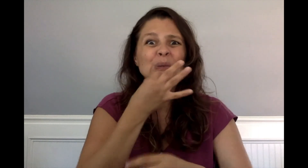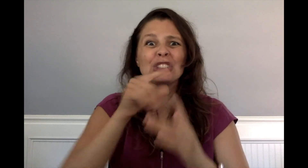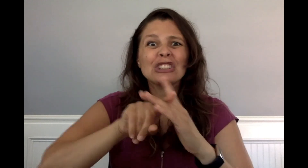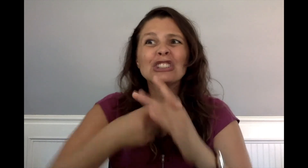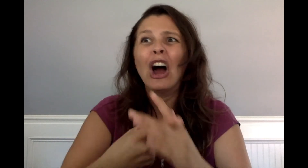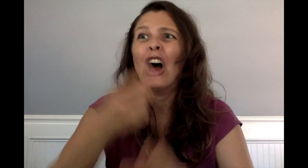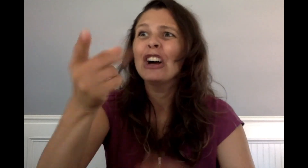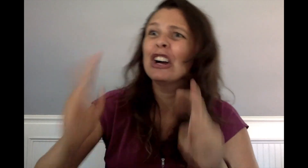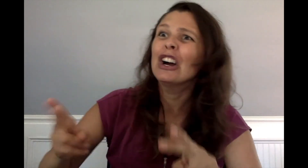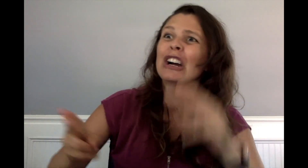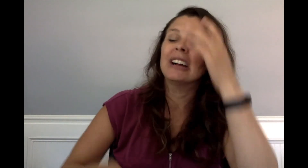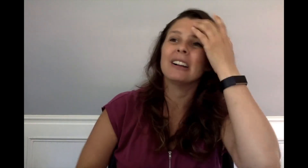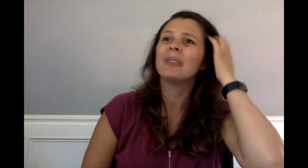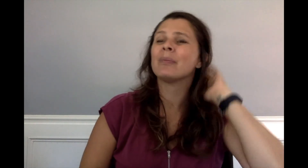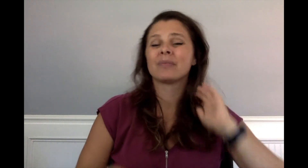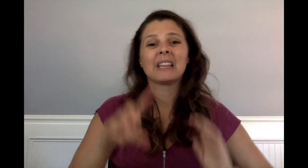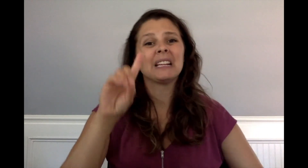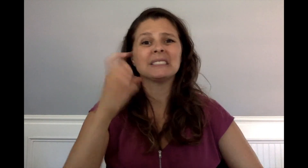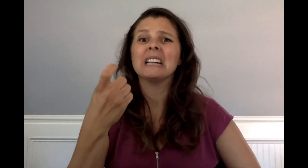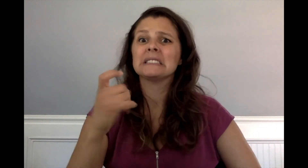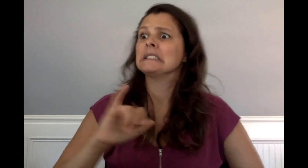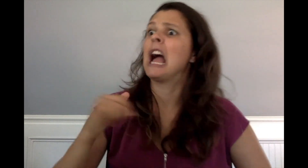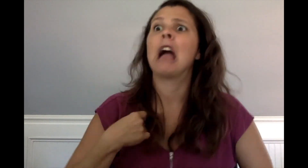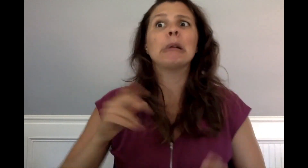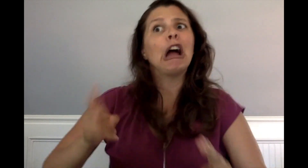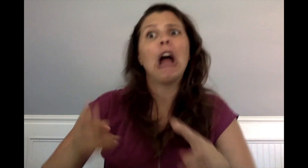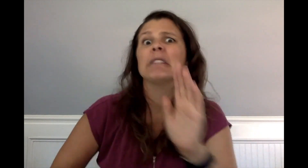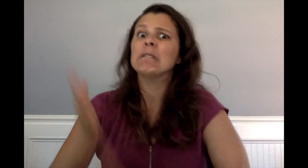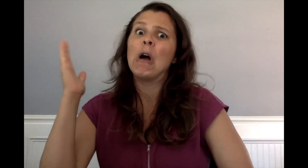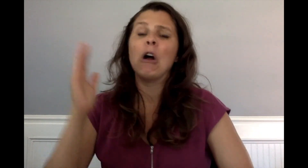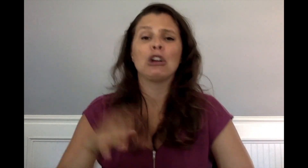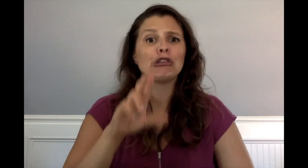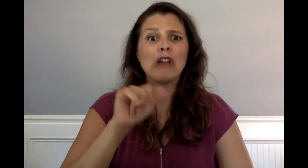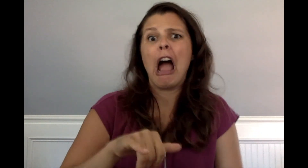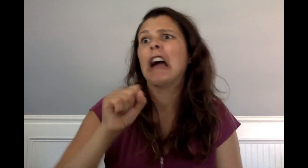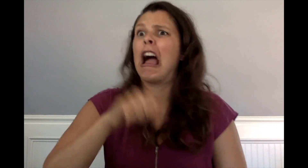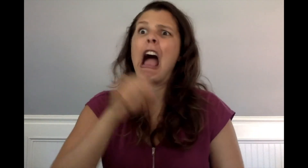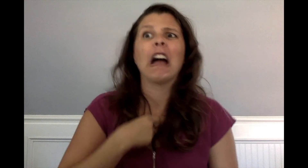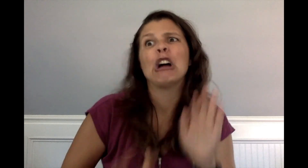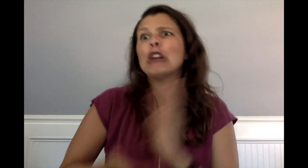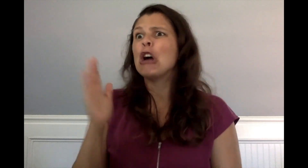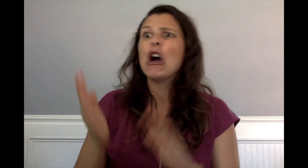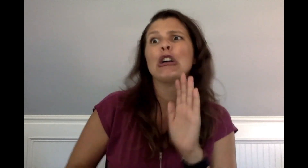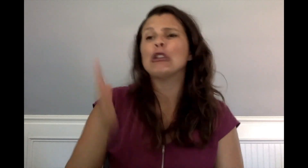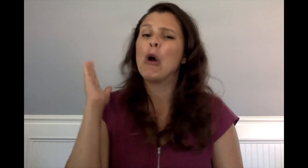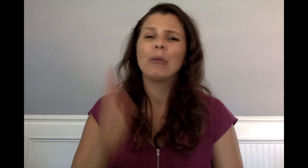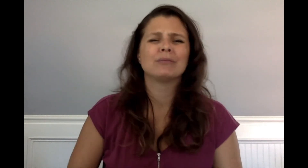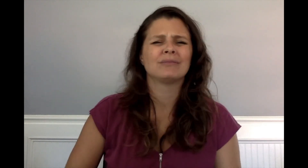"The Founders' Day Dinner is about to start!" "We need to get going, too," Dex said. "Yeah," Ray agreed.